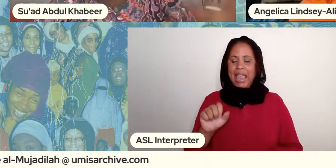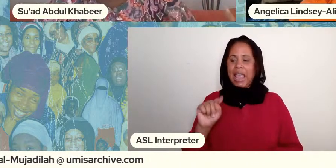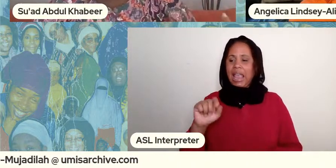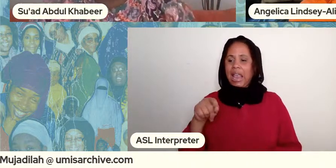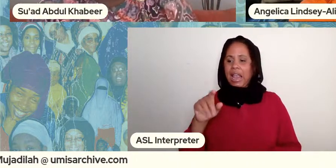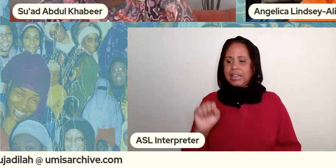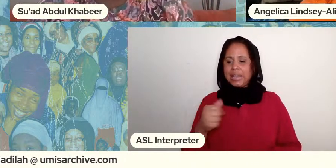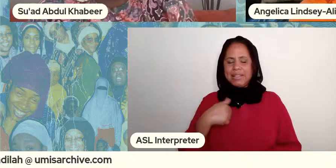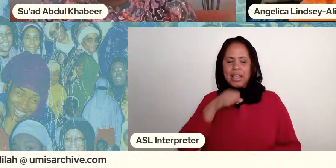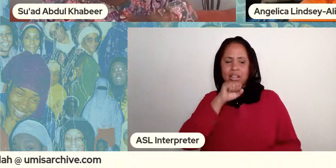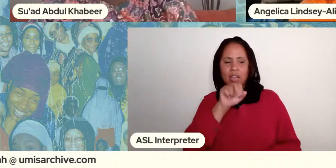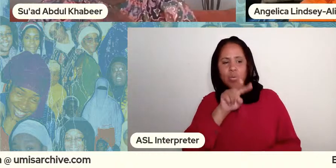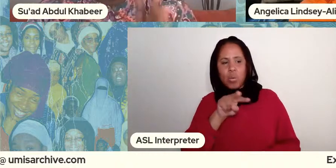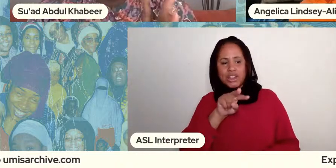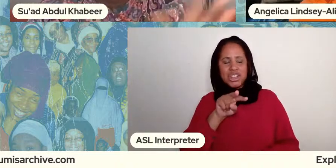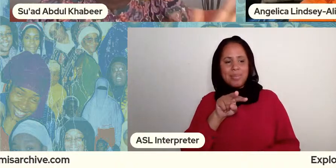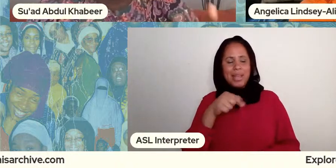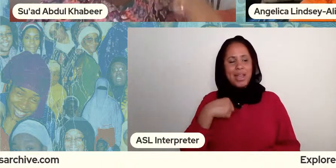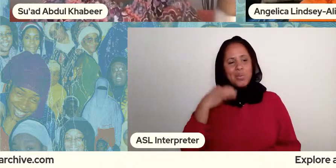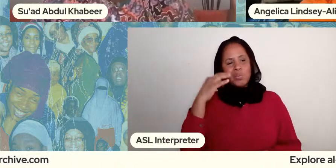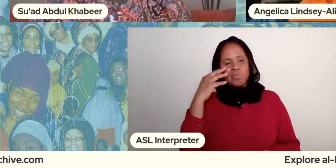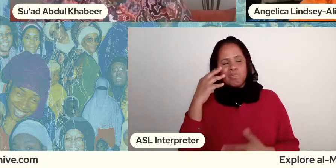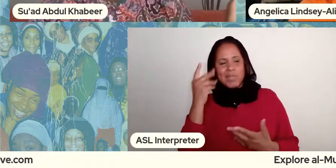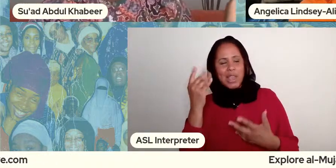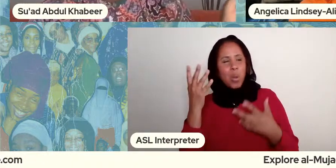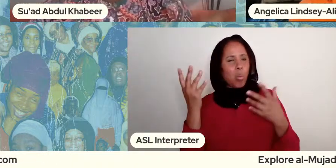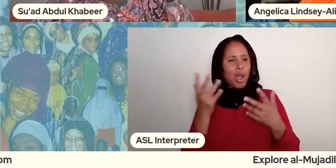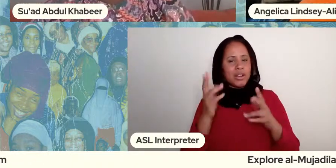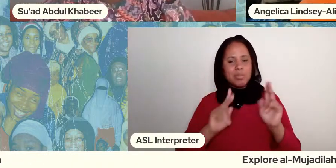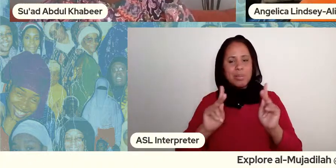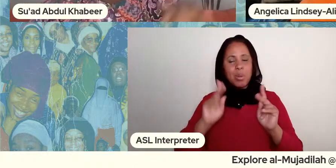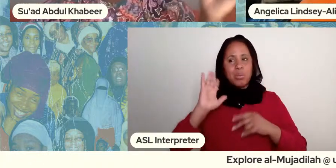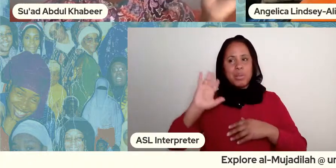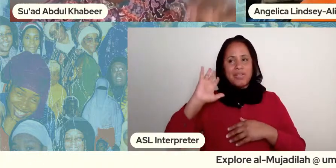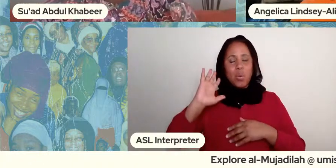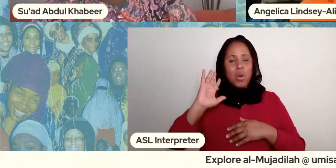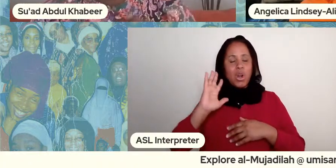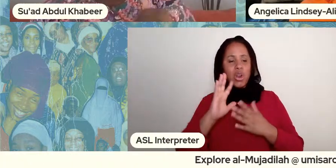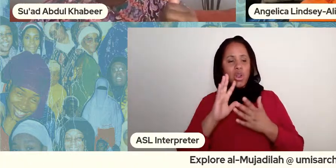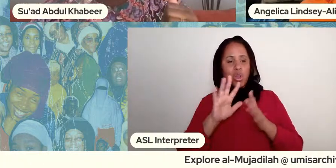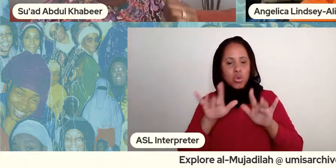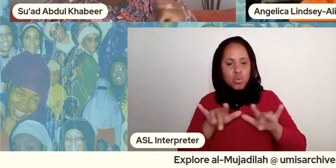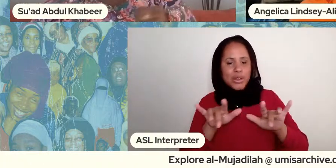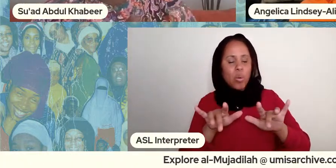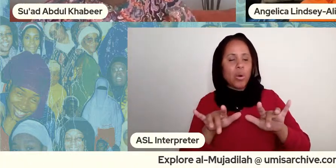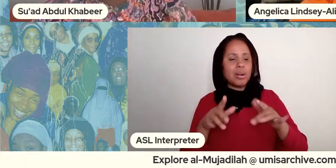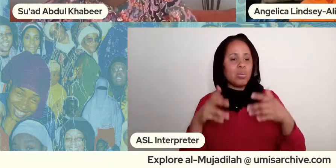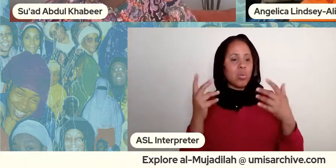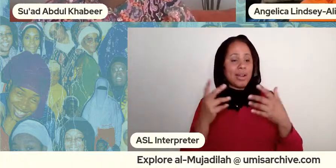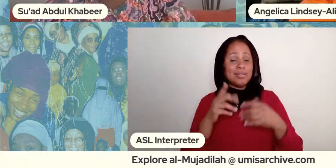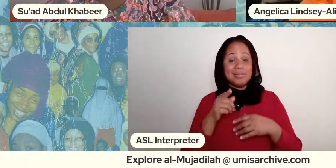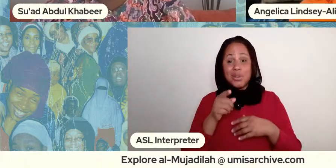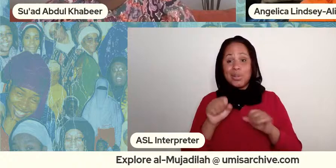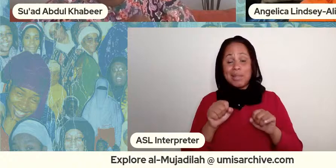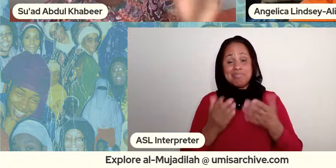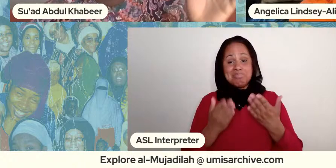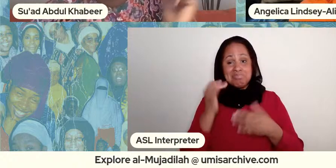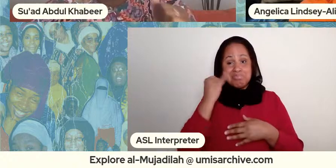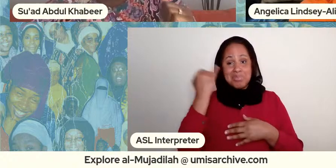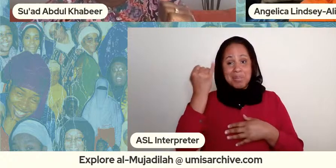recording some of it's hers it might have been me i don't know you know something whatever right but as you might imagine particularly for a woman of a certain age is a lot of oprah